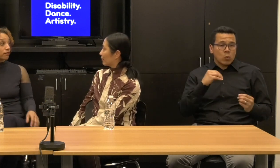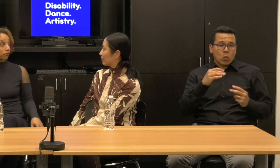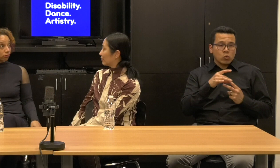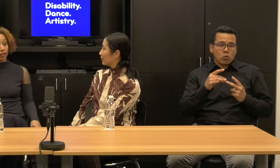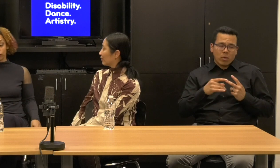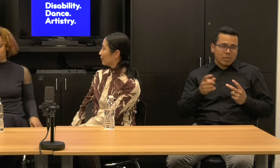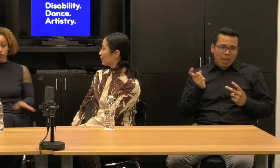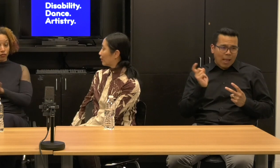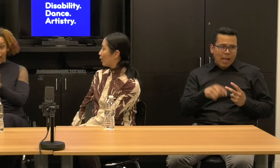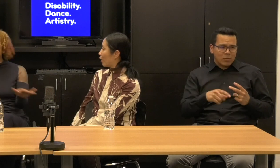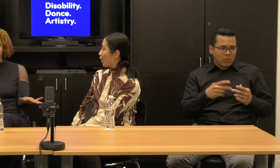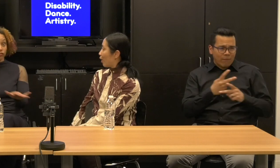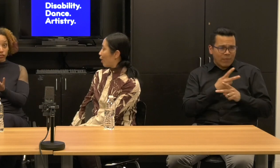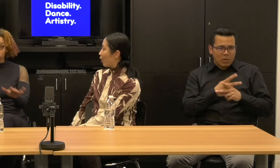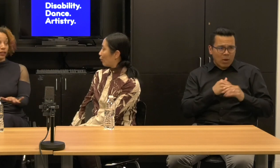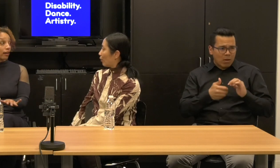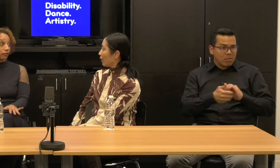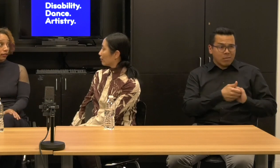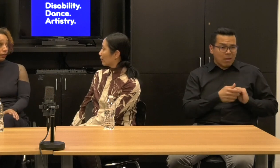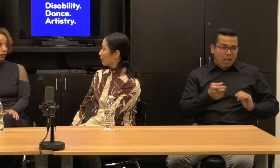It had to. It just had to work out.